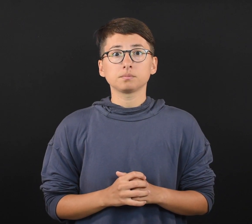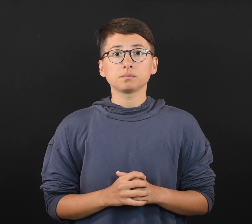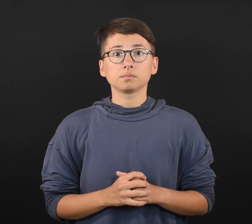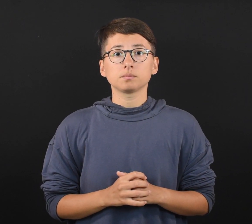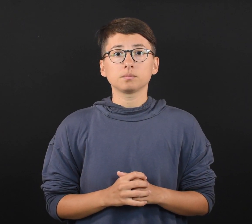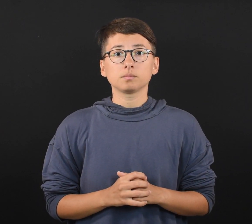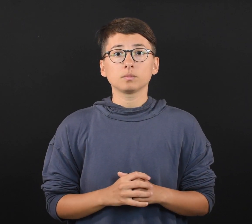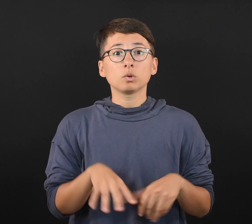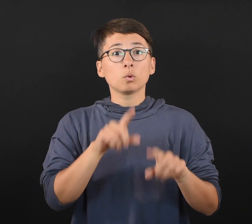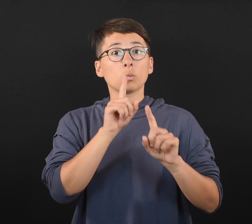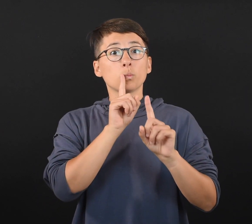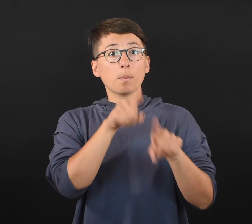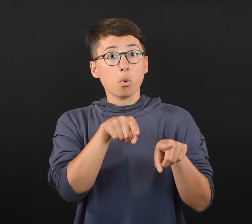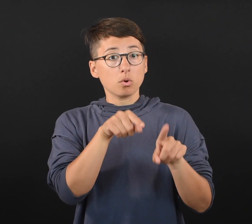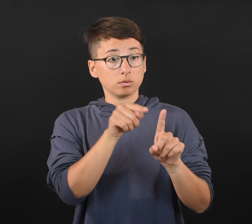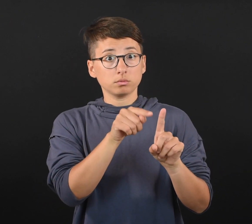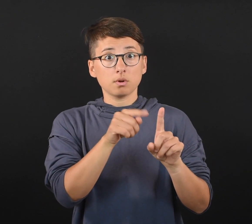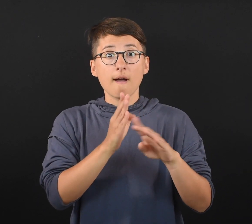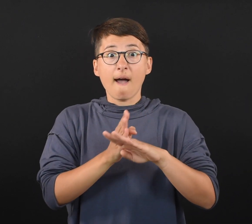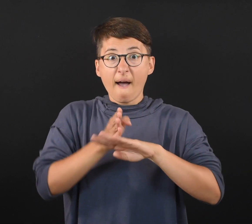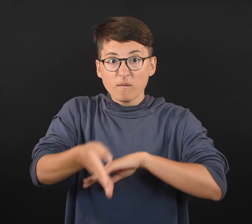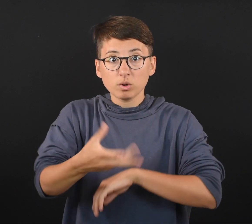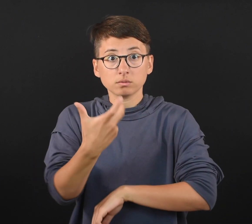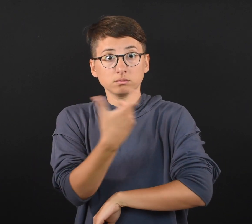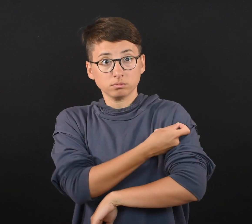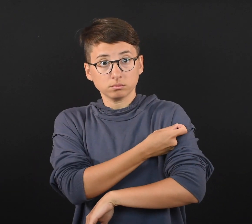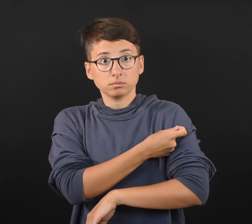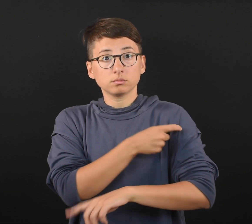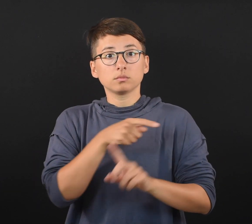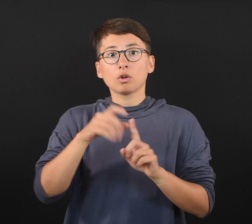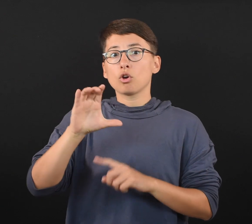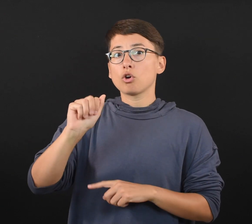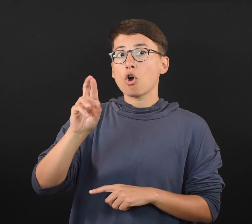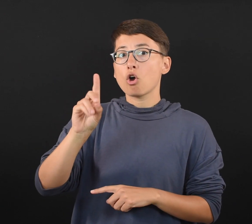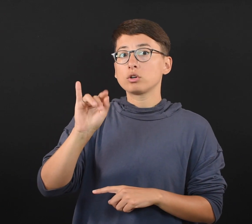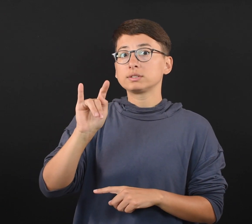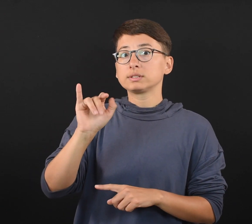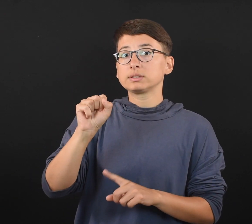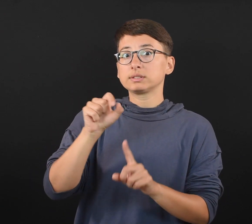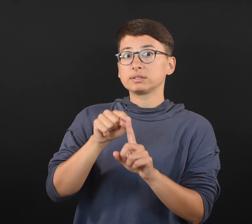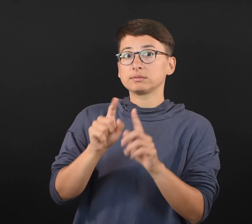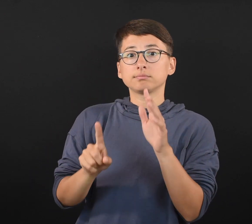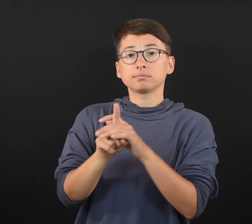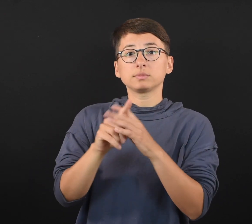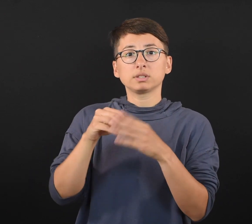However, researchers stress that this awareness should not diminish overall confidence in